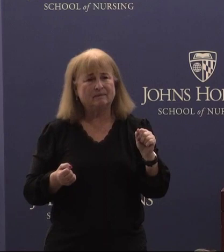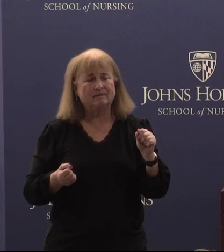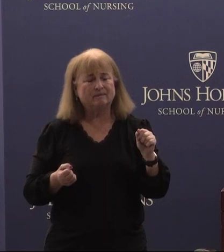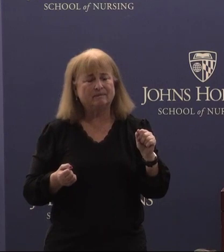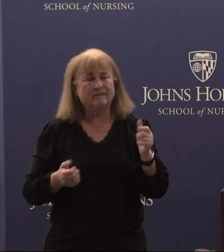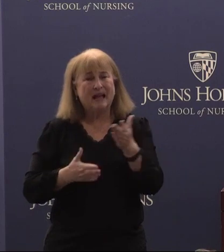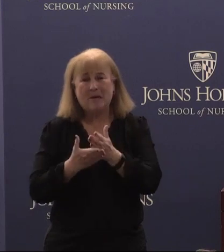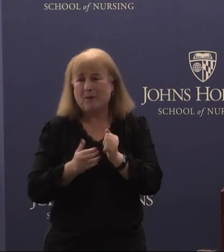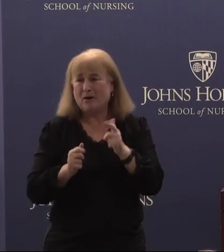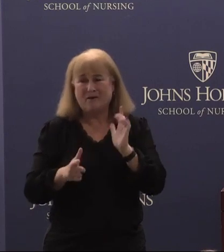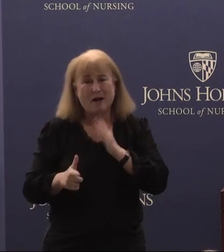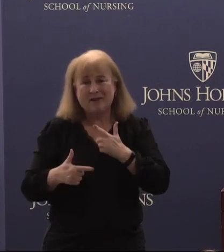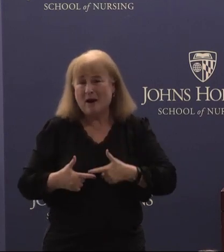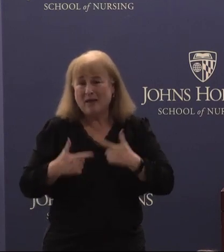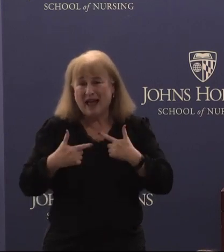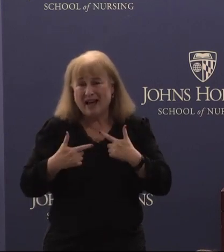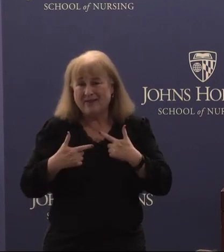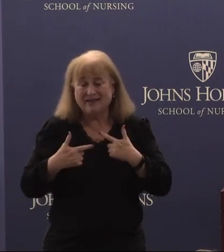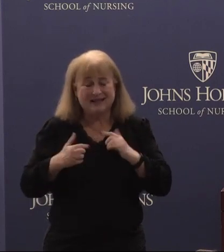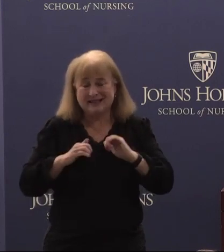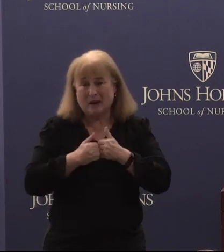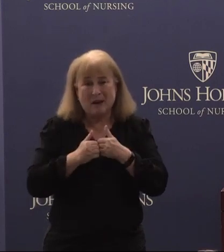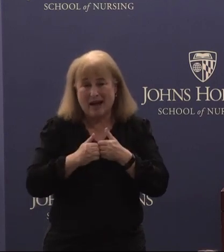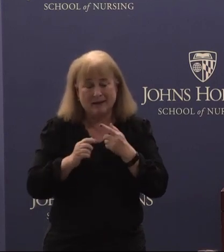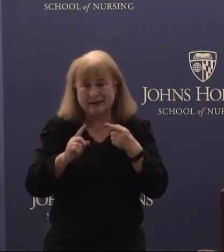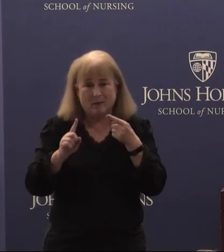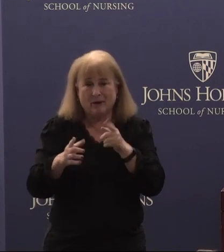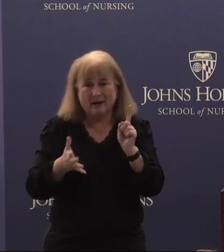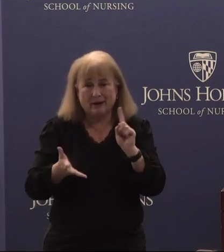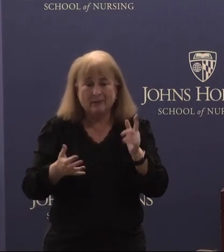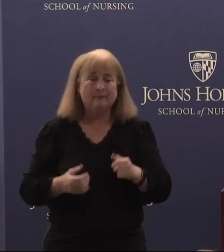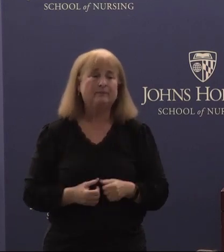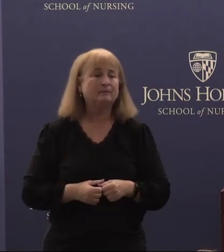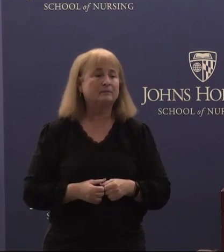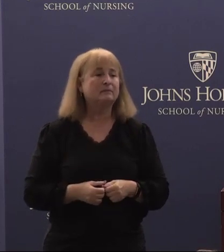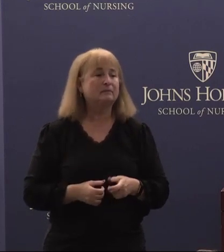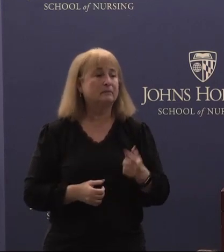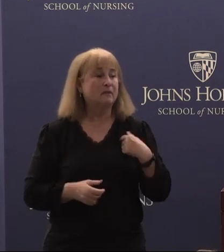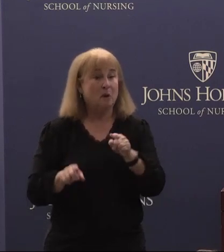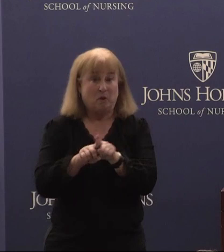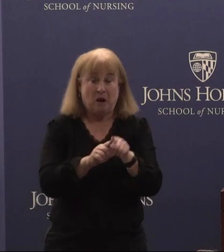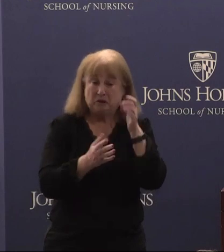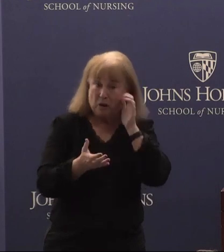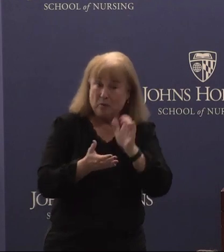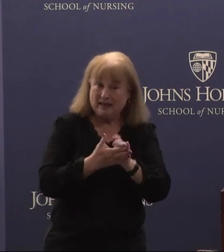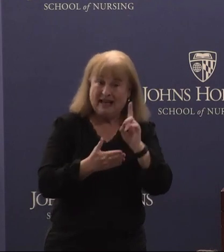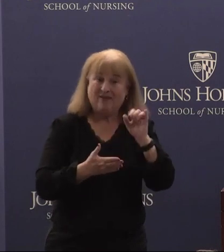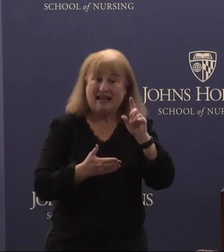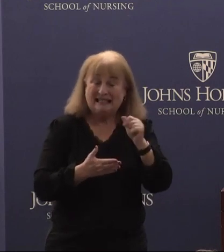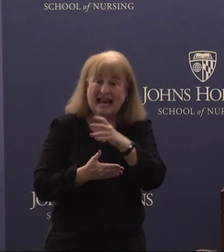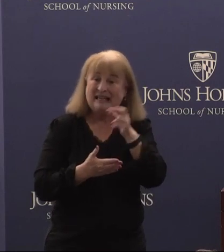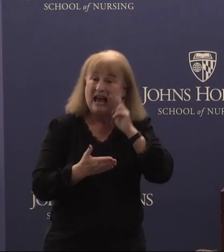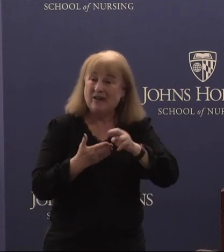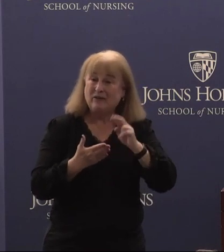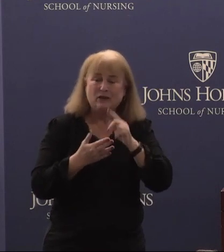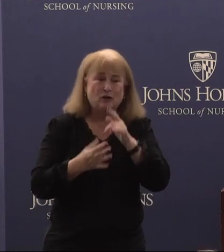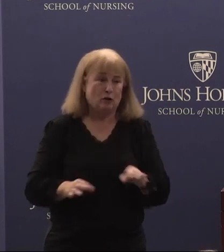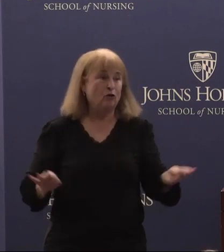all of our lives at some point. We also believe that data and research are critical to changing